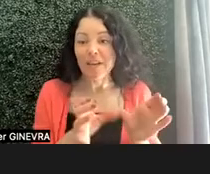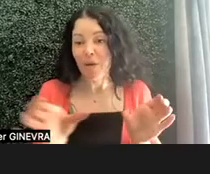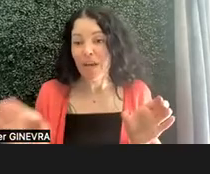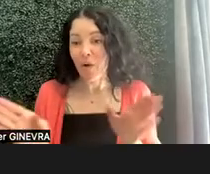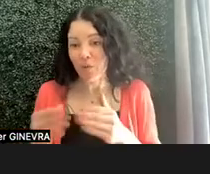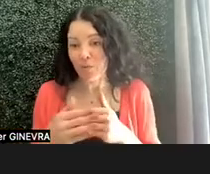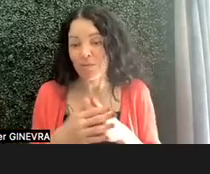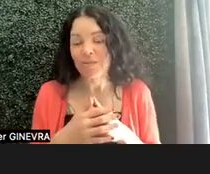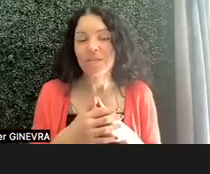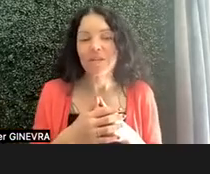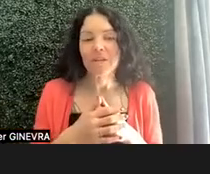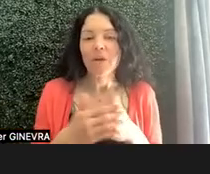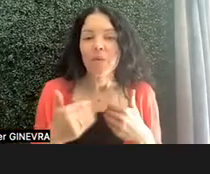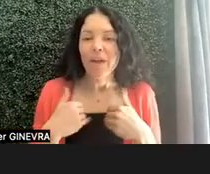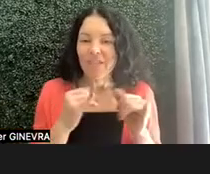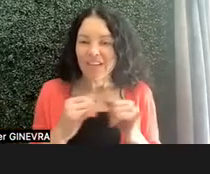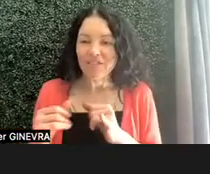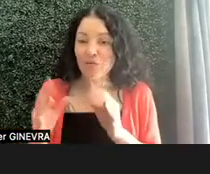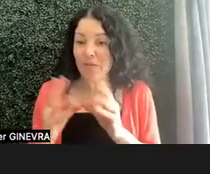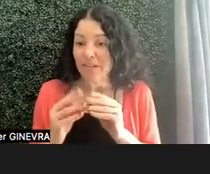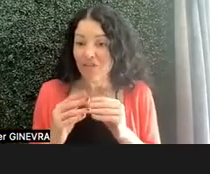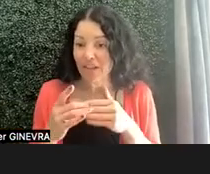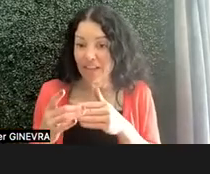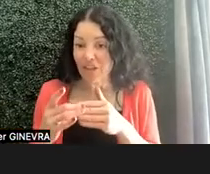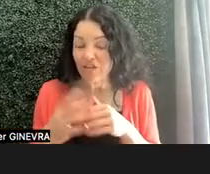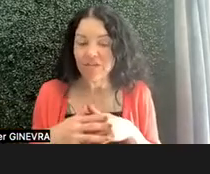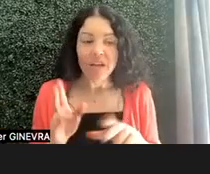We also have individual session leaders, so people who come back, maybe not for the whole time